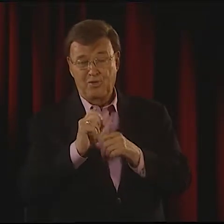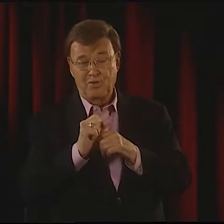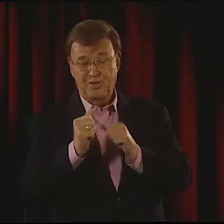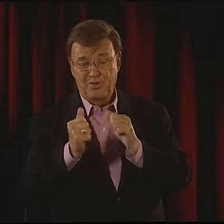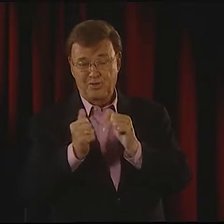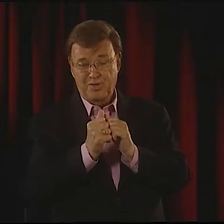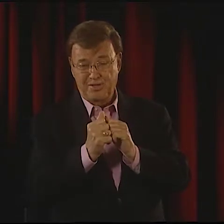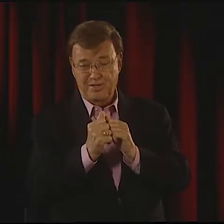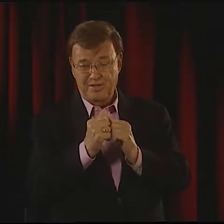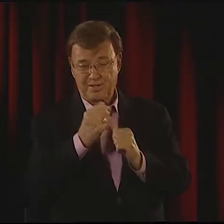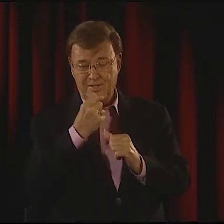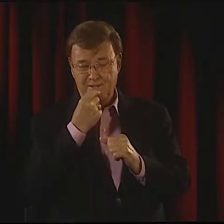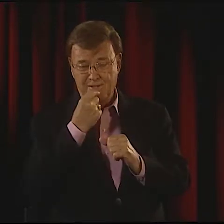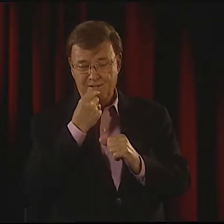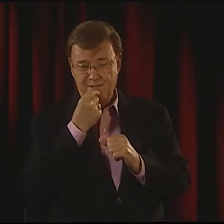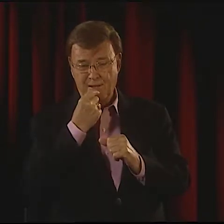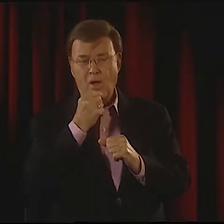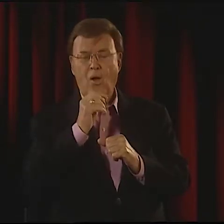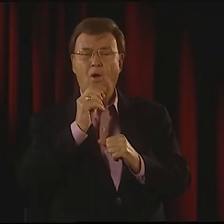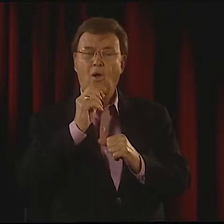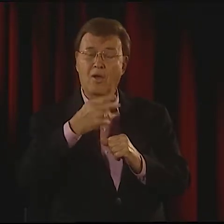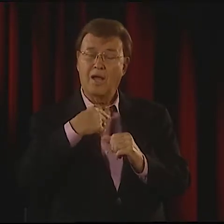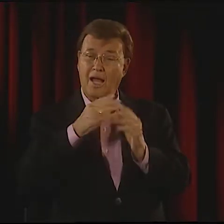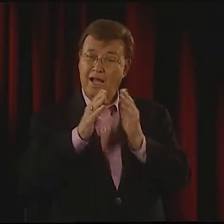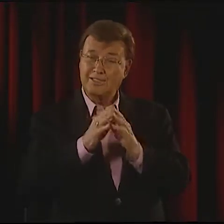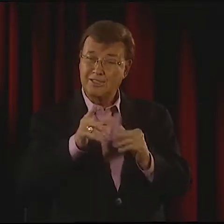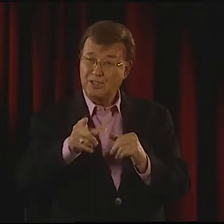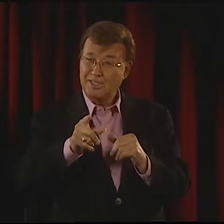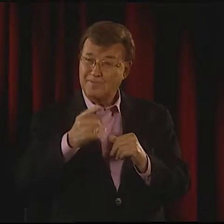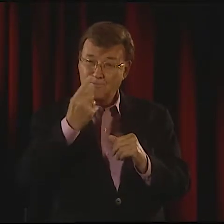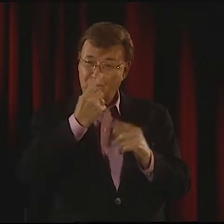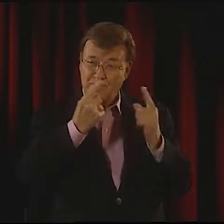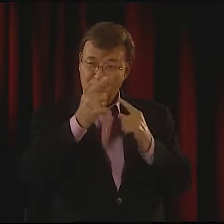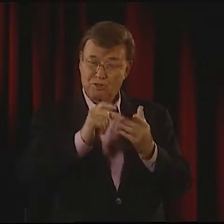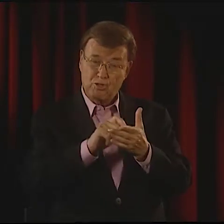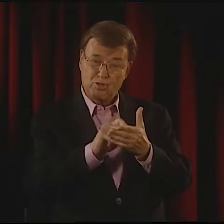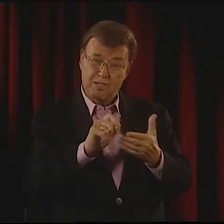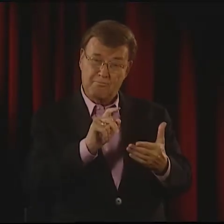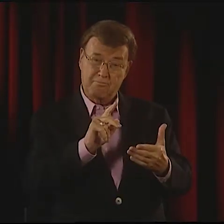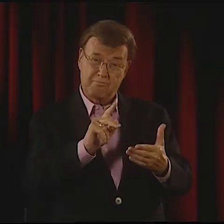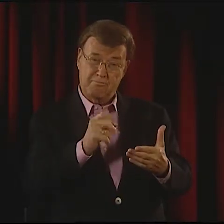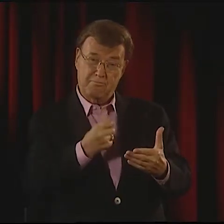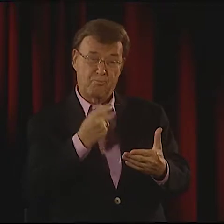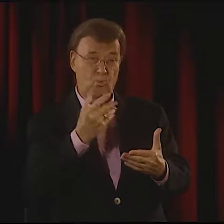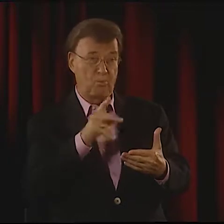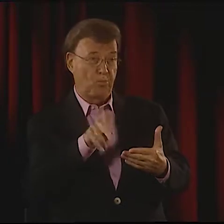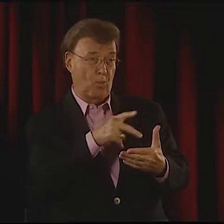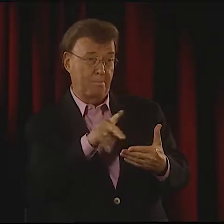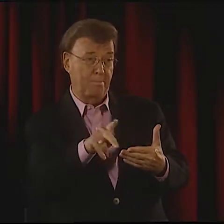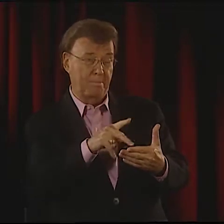SHE WAS QUITE EXCITED AND DID JOIN. IT ESTABLISHED A FRIENDSHIP THAT'S LASTED A LONG TIME BETWEEN US.